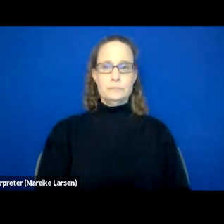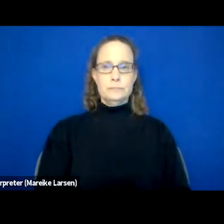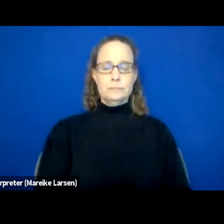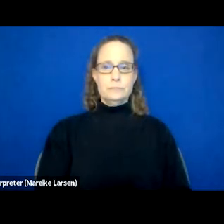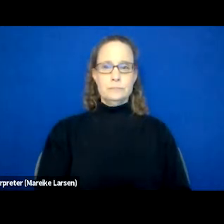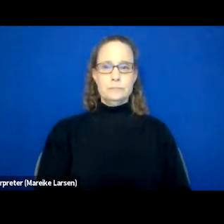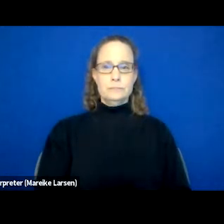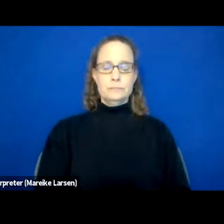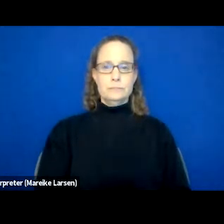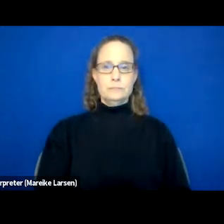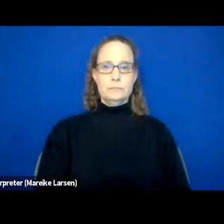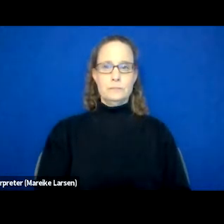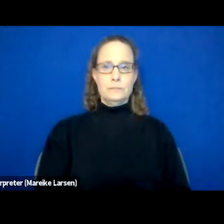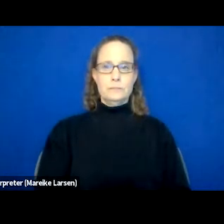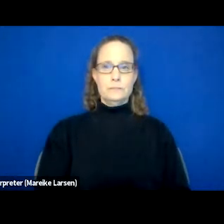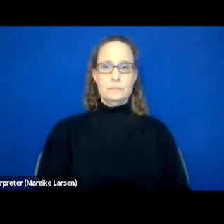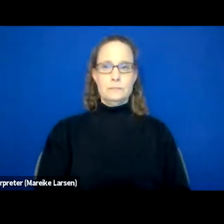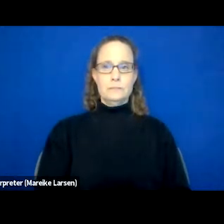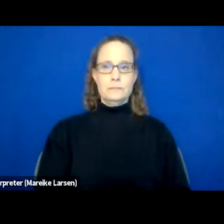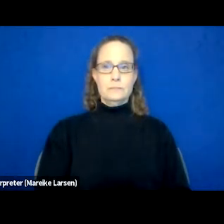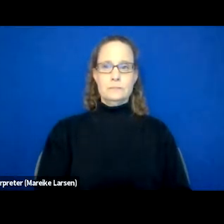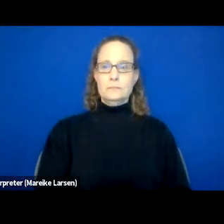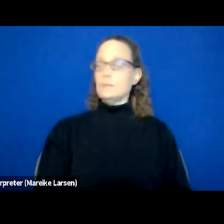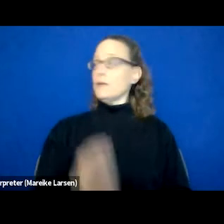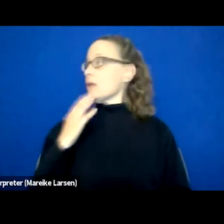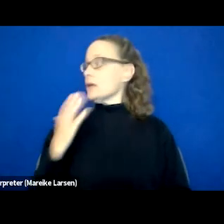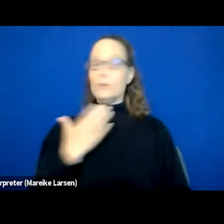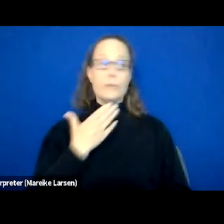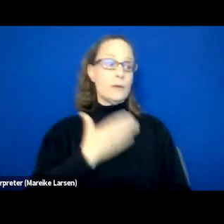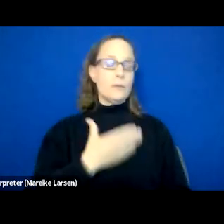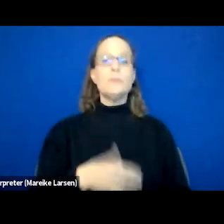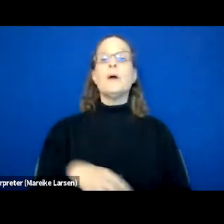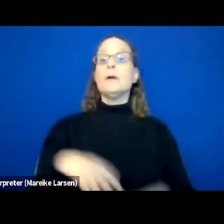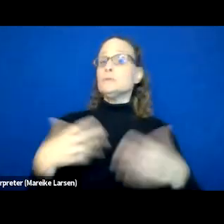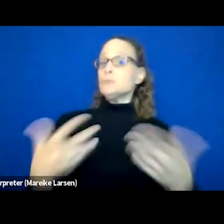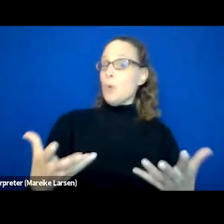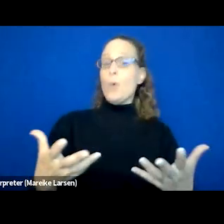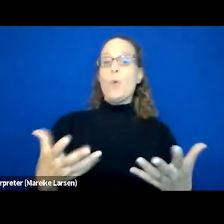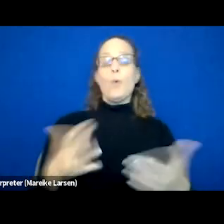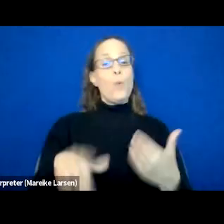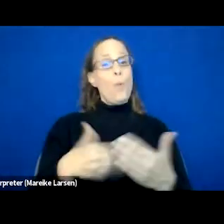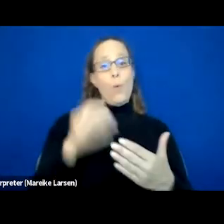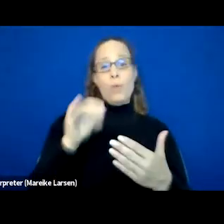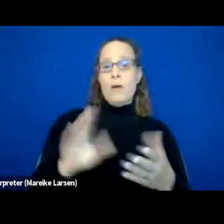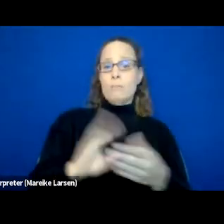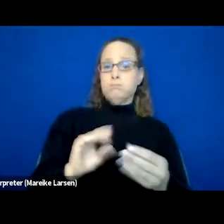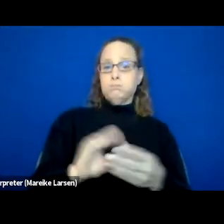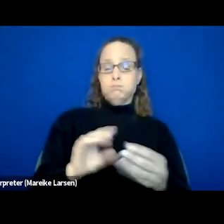[Julia] Thank you. [Eoj] Thank you. So all that being said, sorry for showing you my chest.